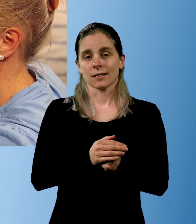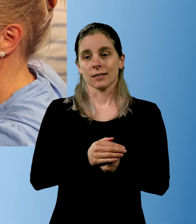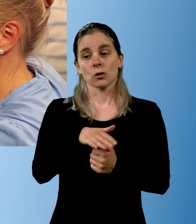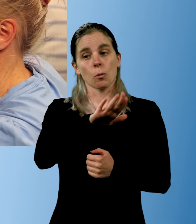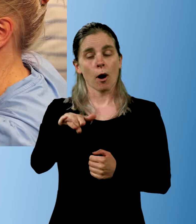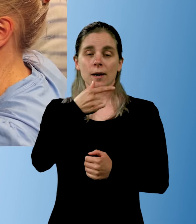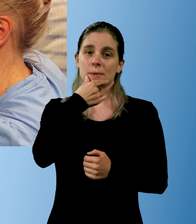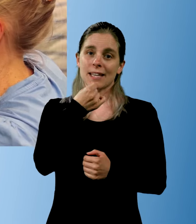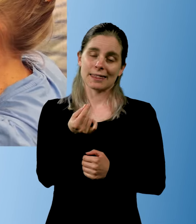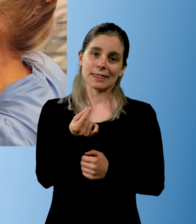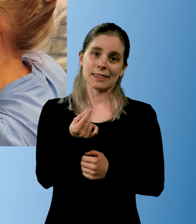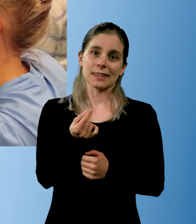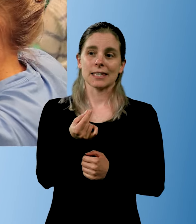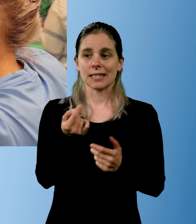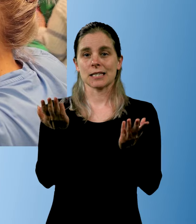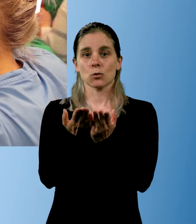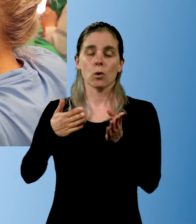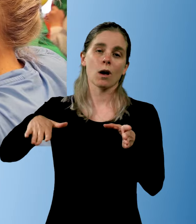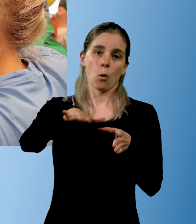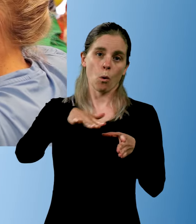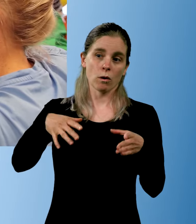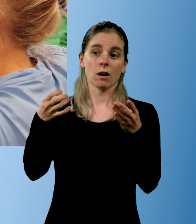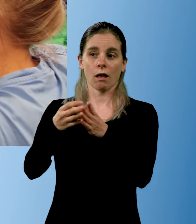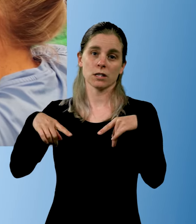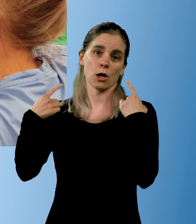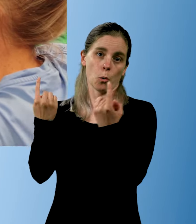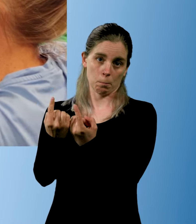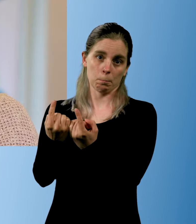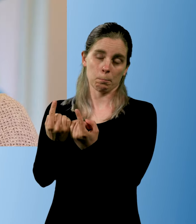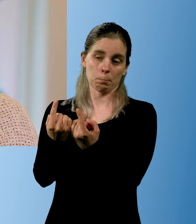So that the child can get to know the schoolyard and the classroom.